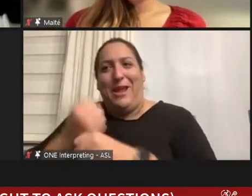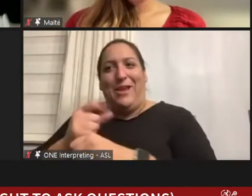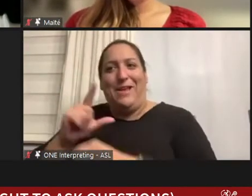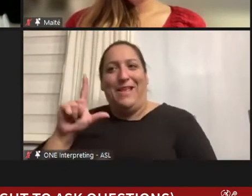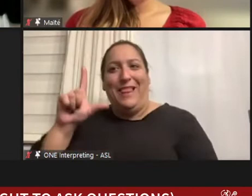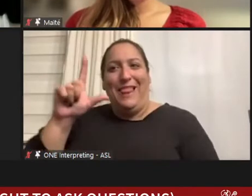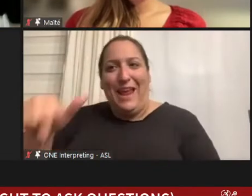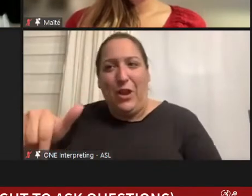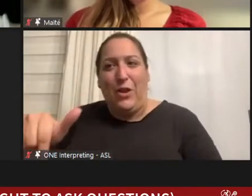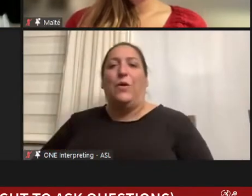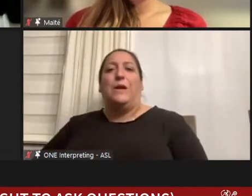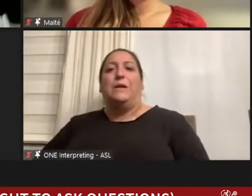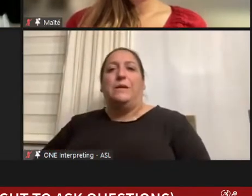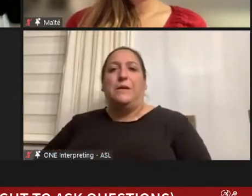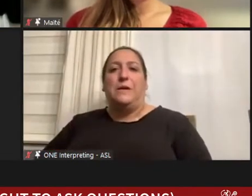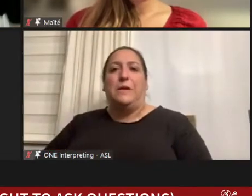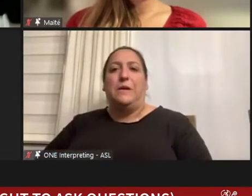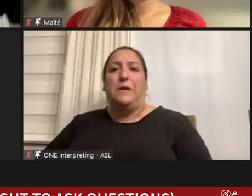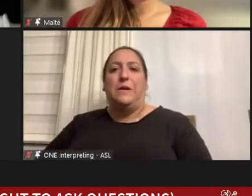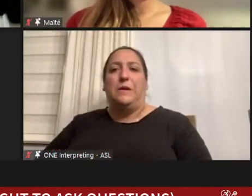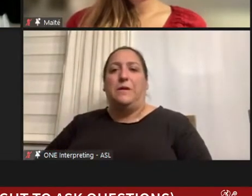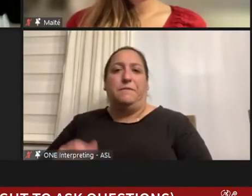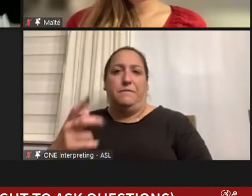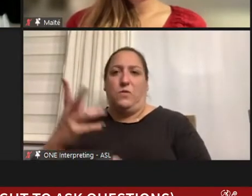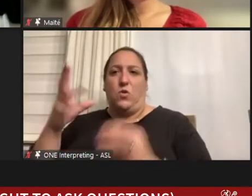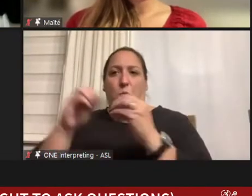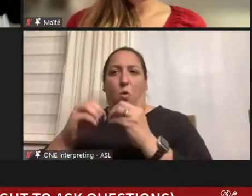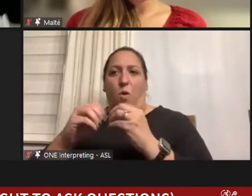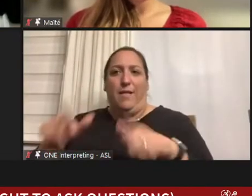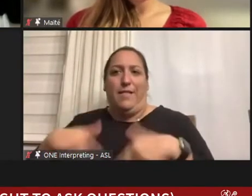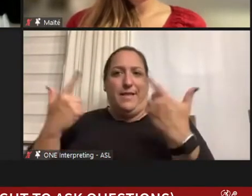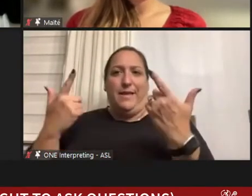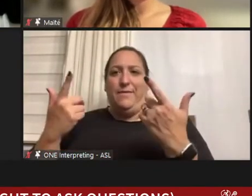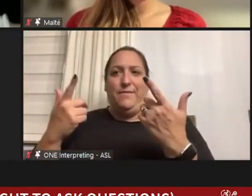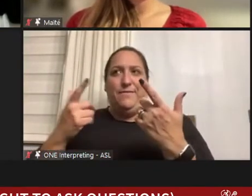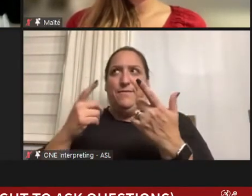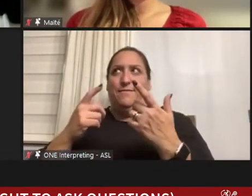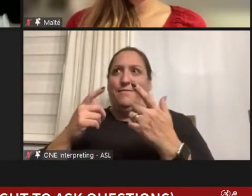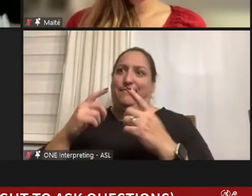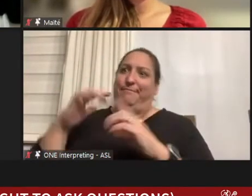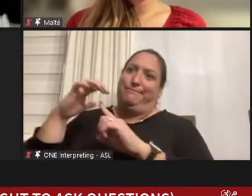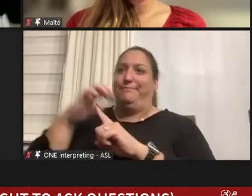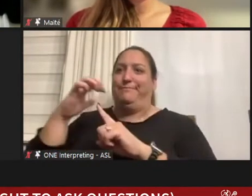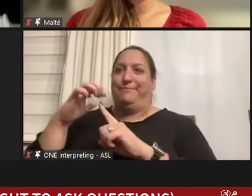and no longer living the life of an elite athlete, and having a broader perspective on the disability